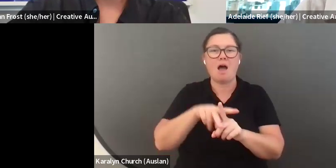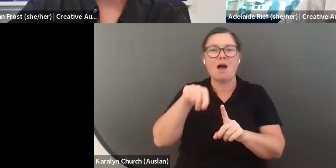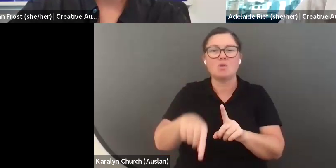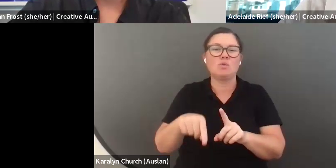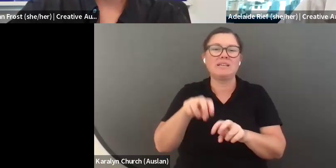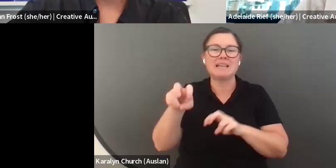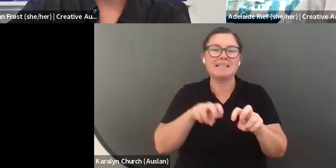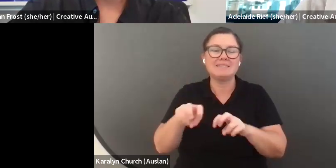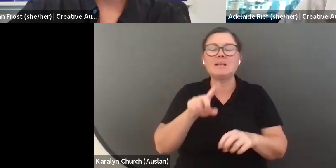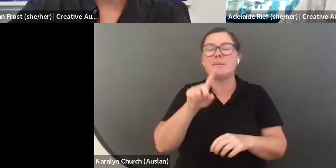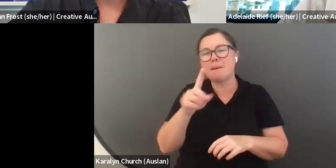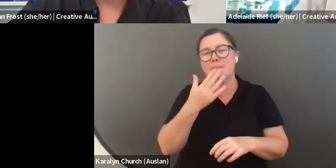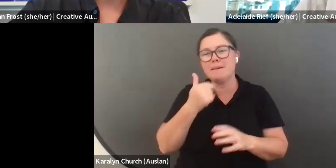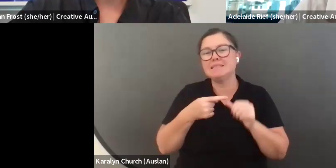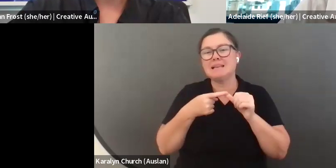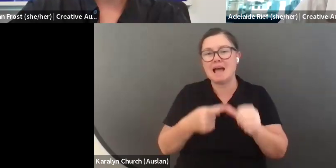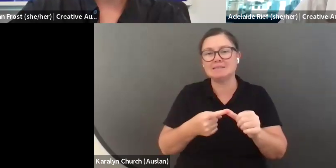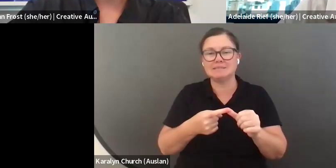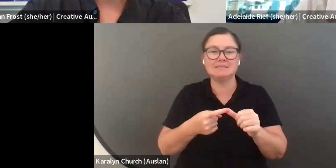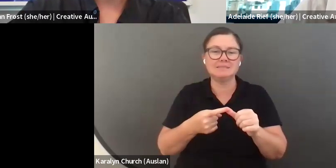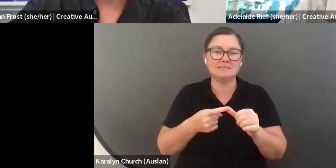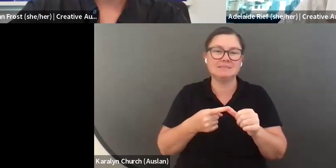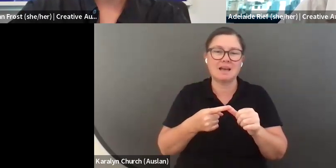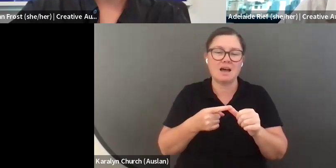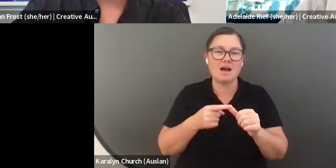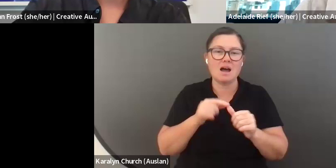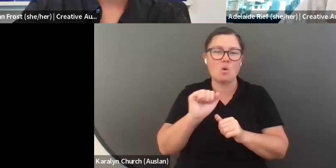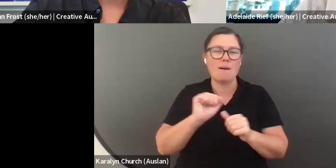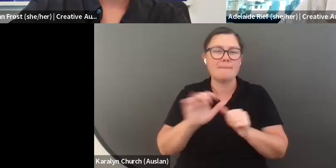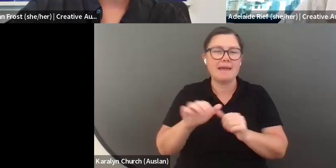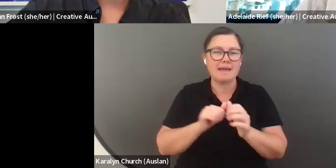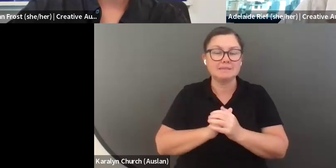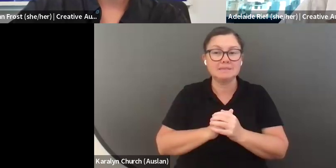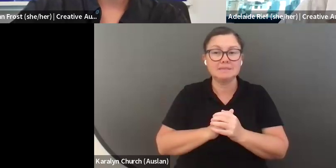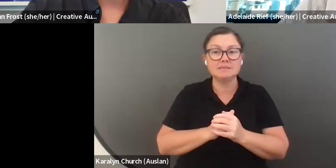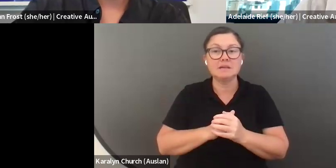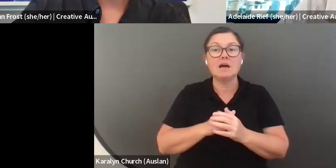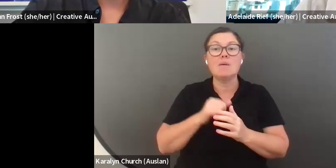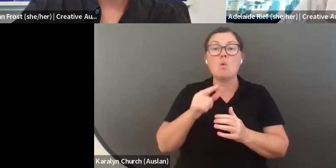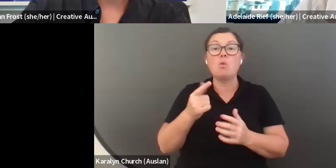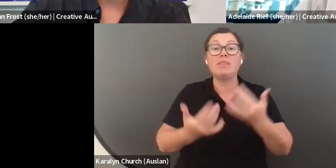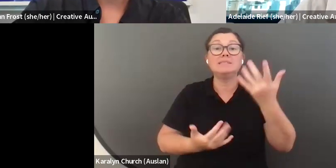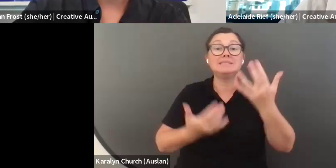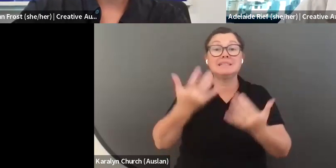questions that we have to collect information about every single application that comes through this application management system. We